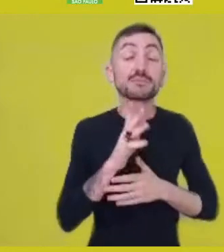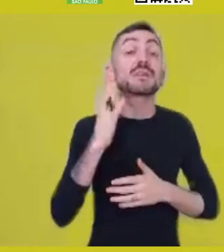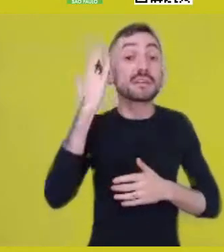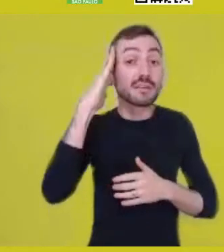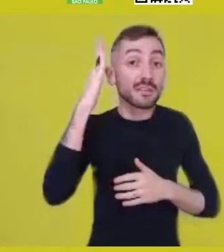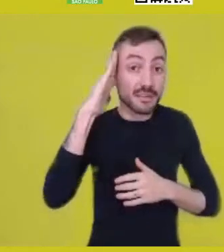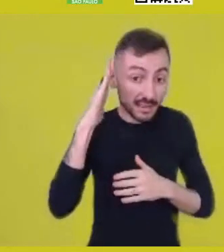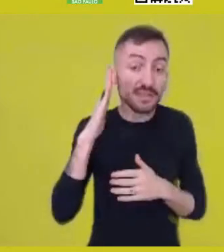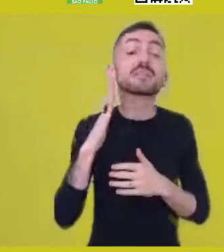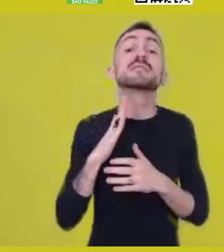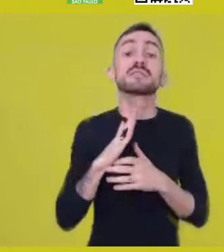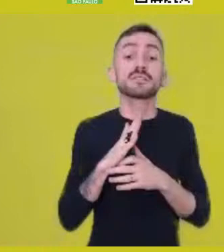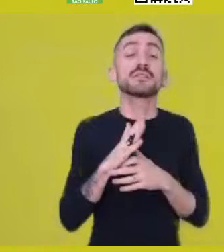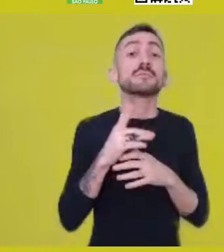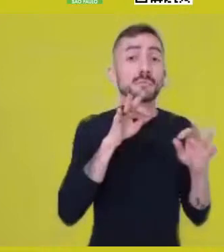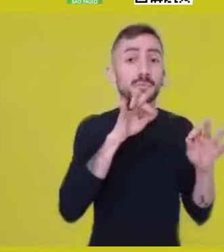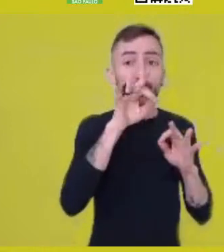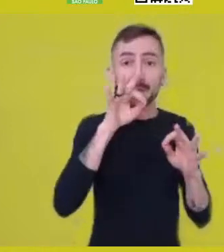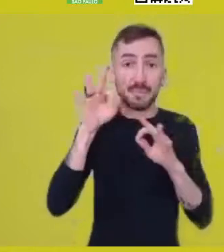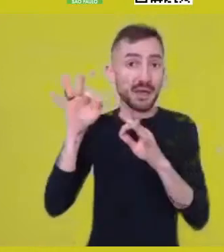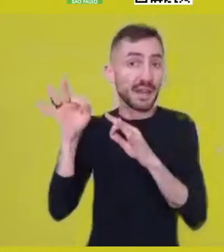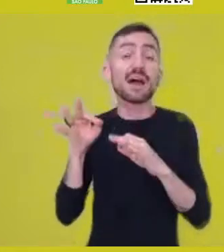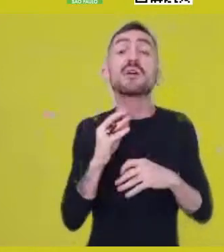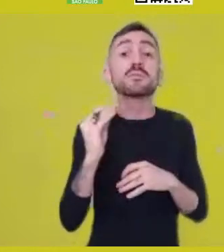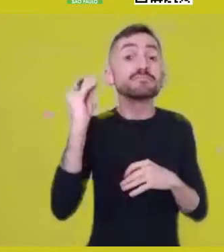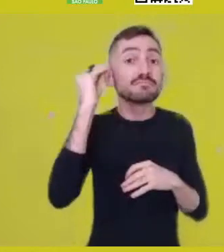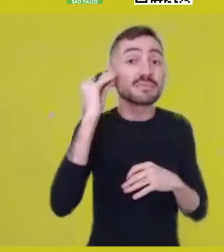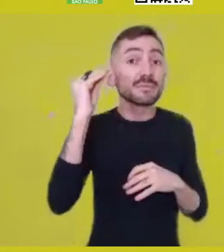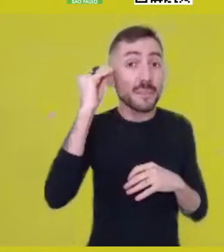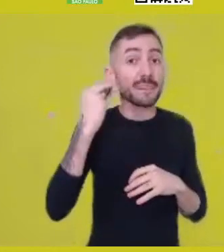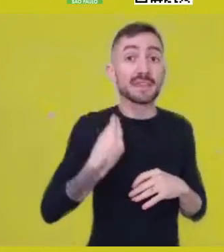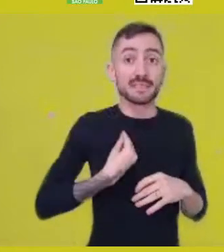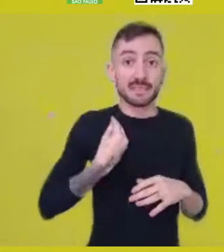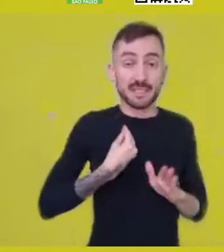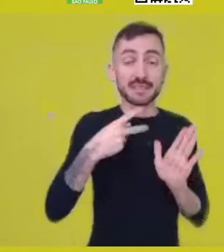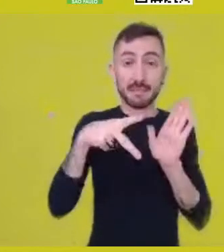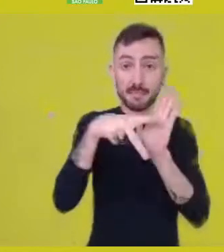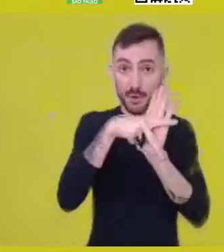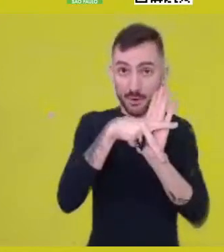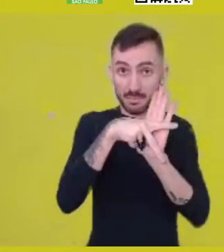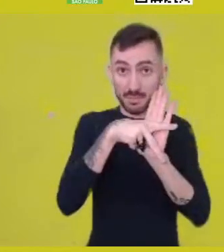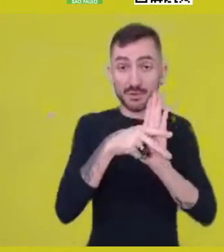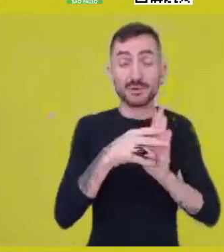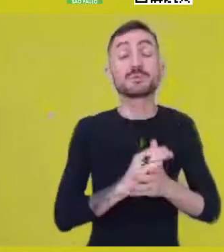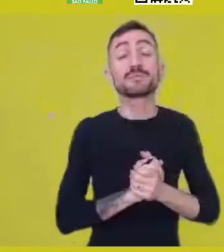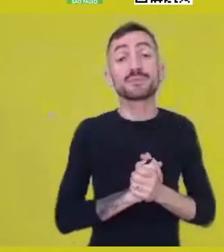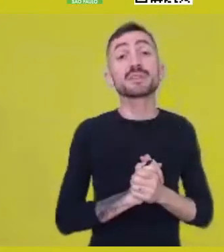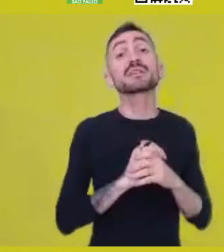one’s own breath of existence, which also gets activated in the collective,